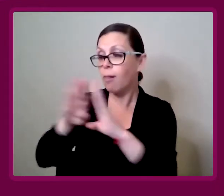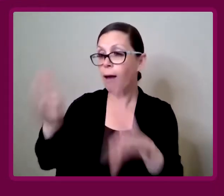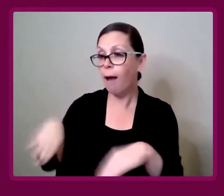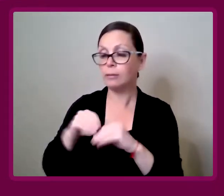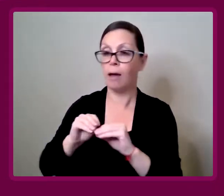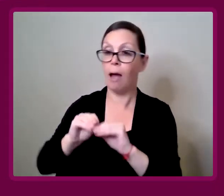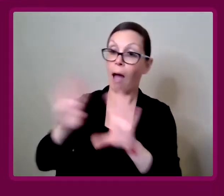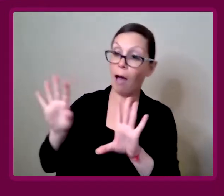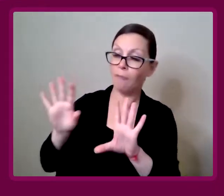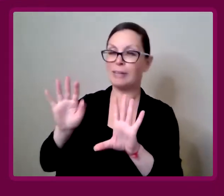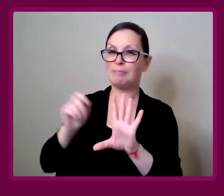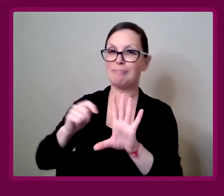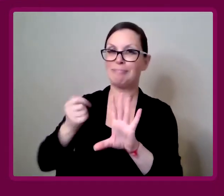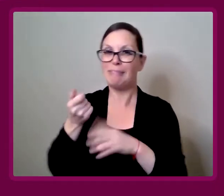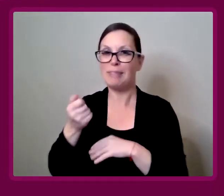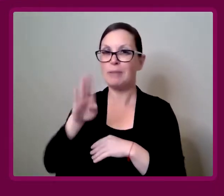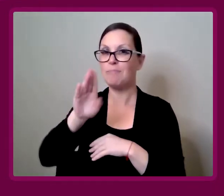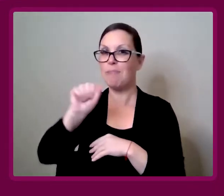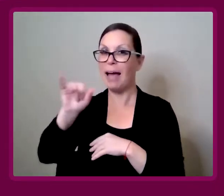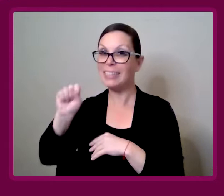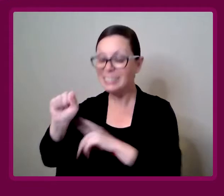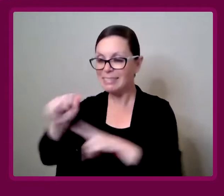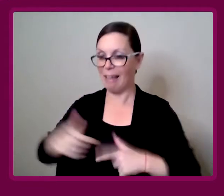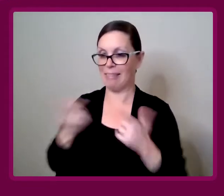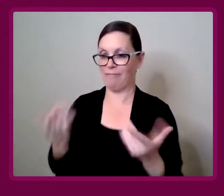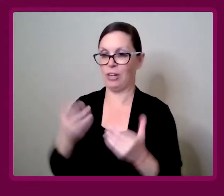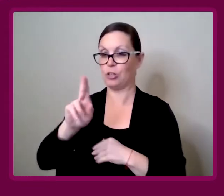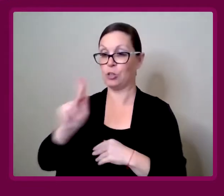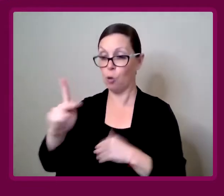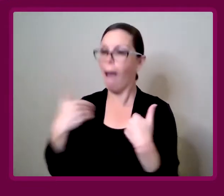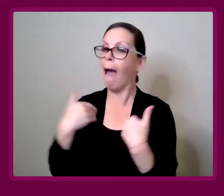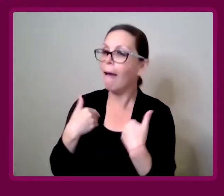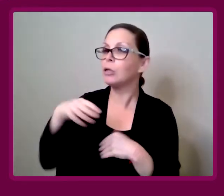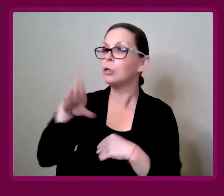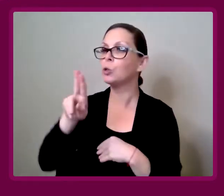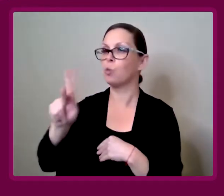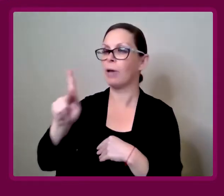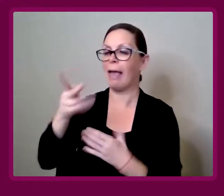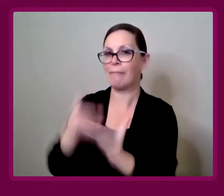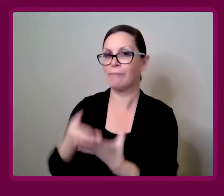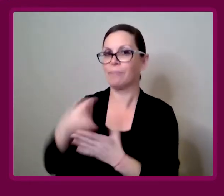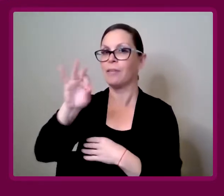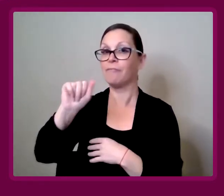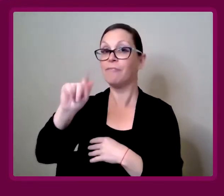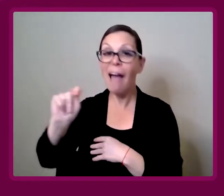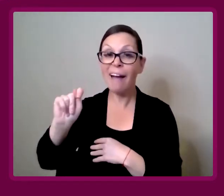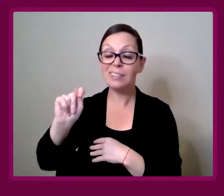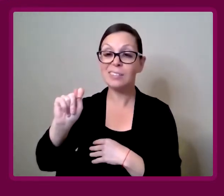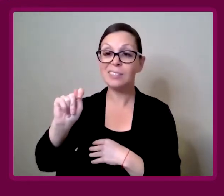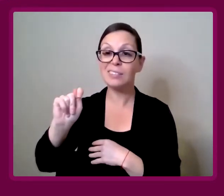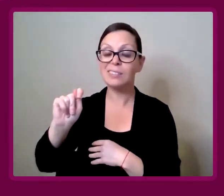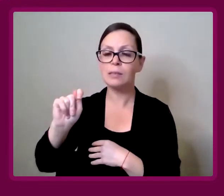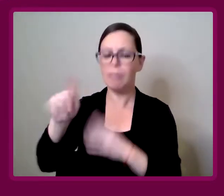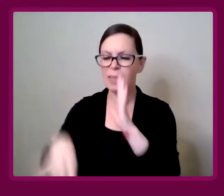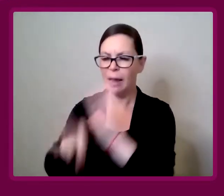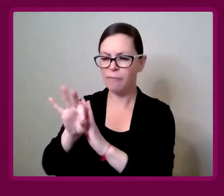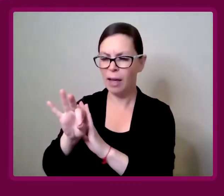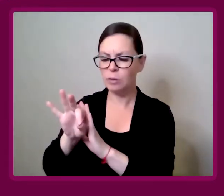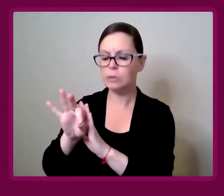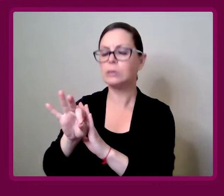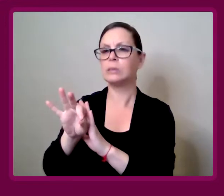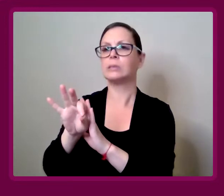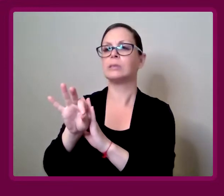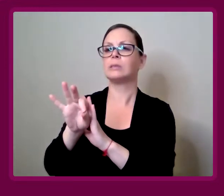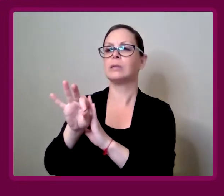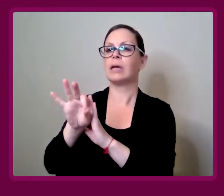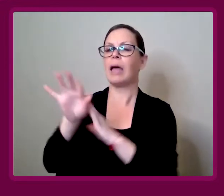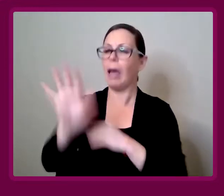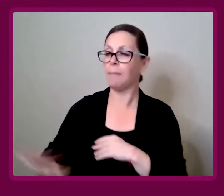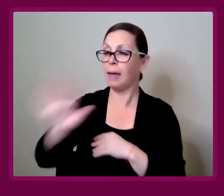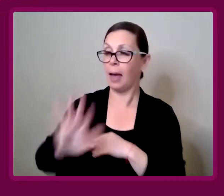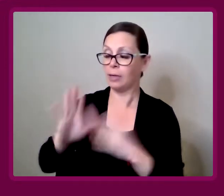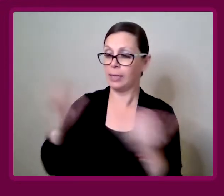I'm UK based, so I've got some UK facts I suppose, that I have found out.